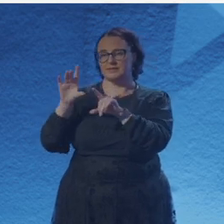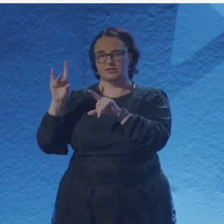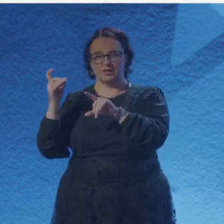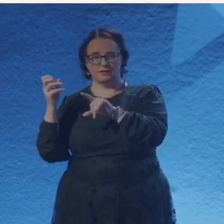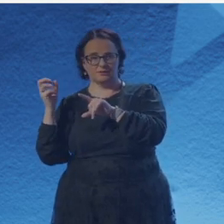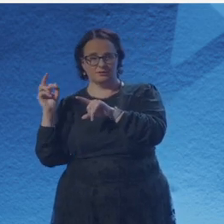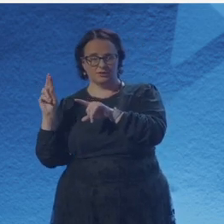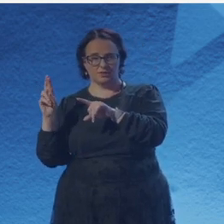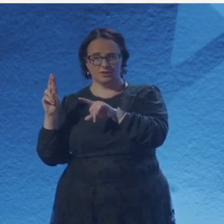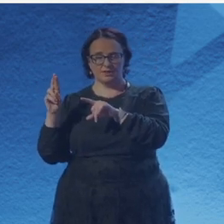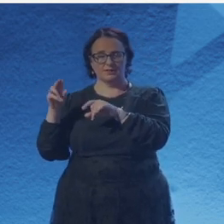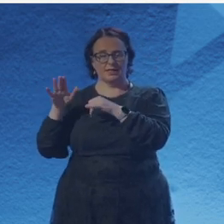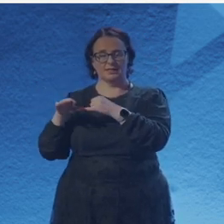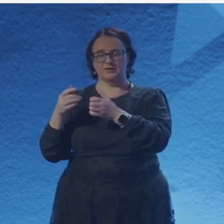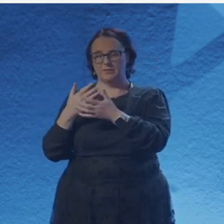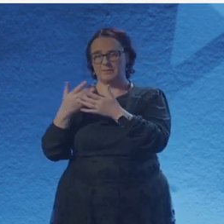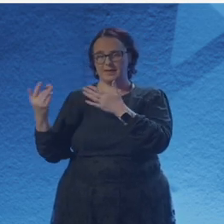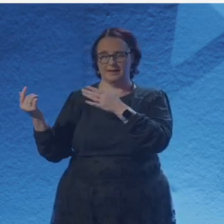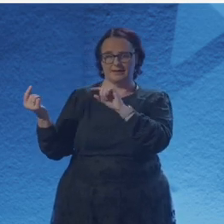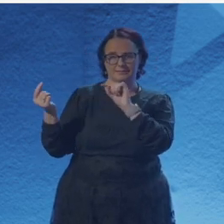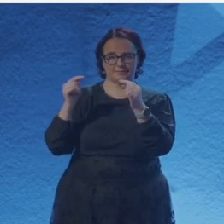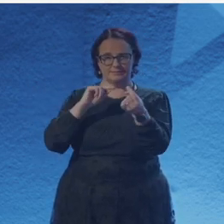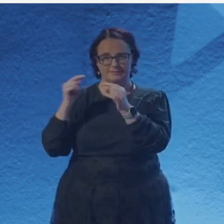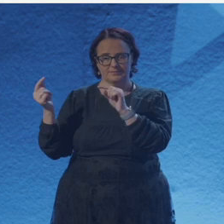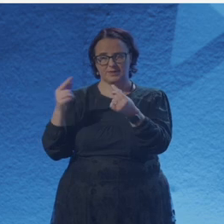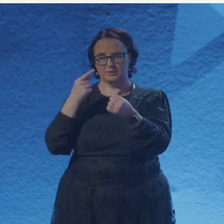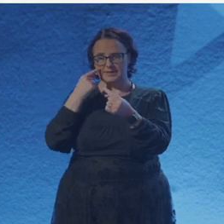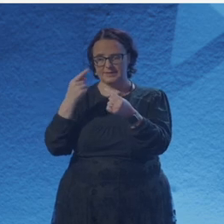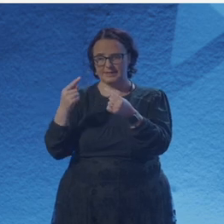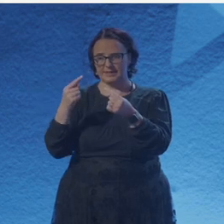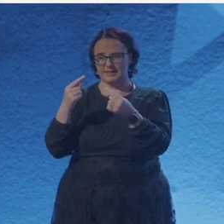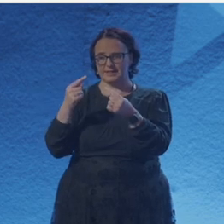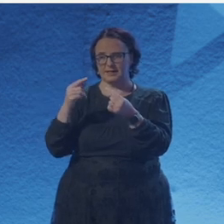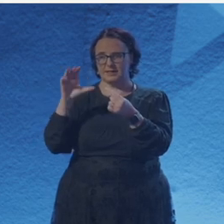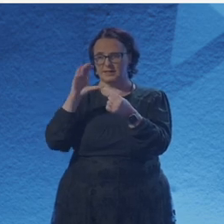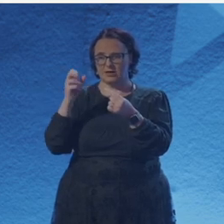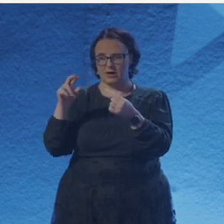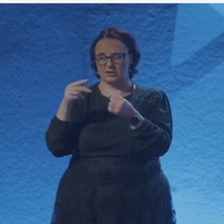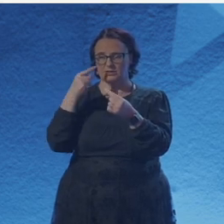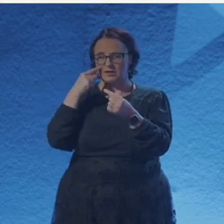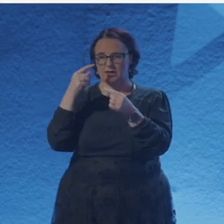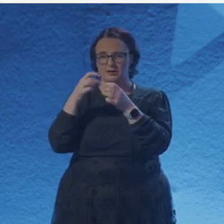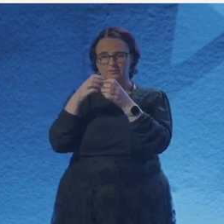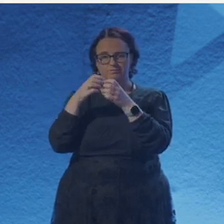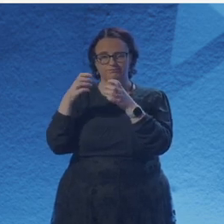a fly ball that Einstein would one day catch Then played the private eye